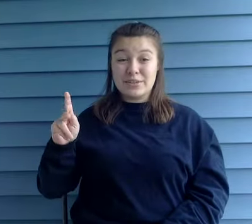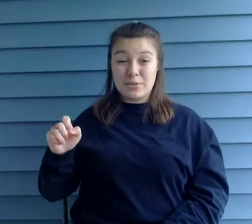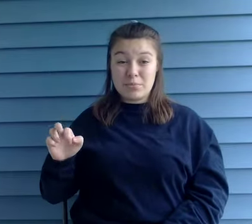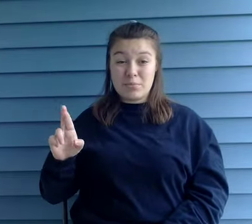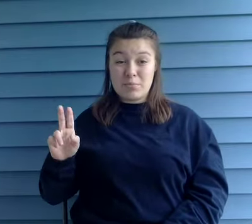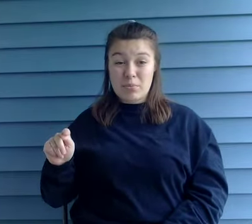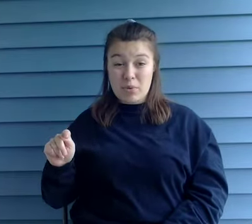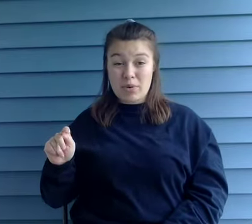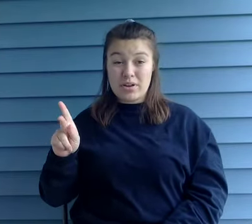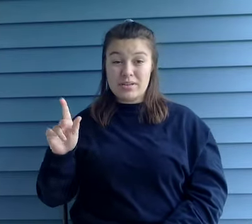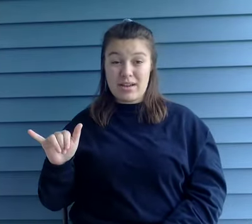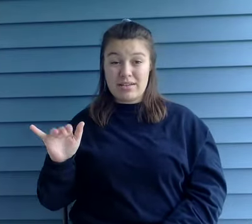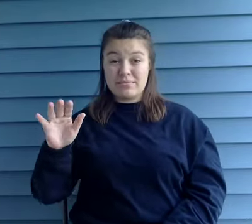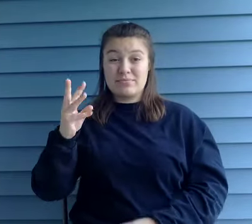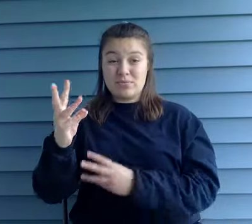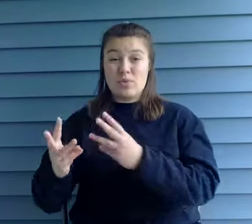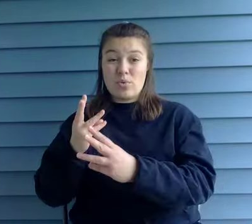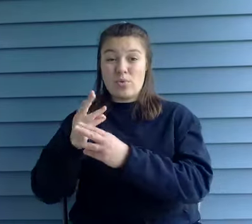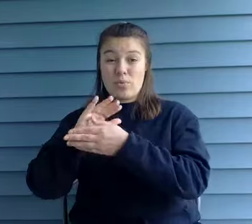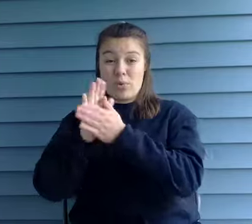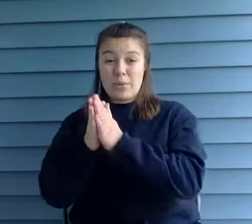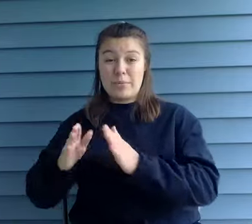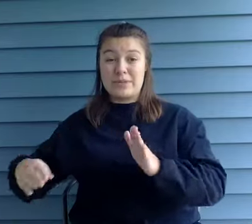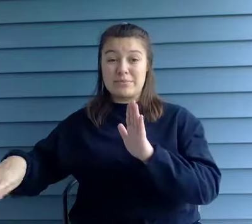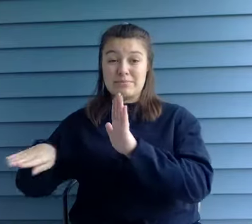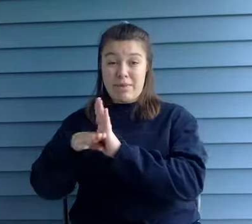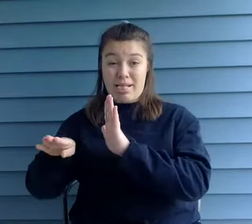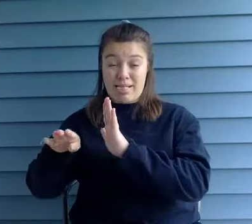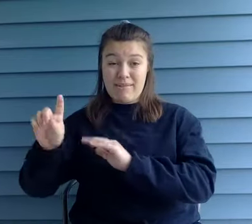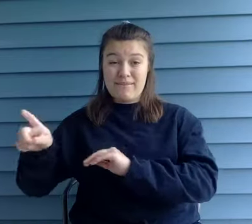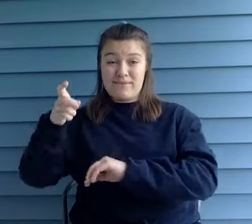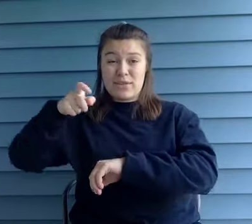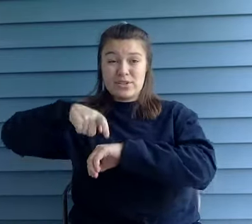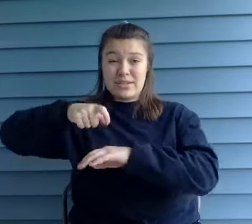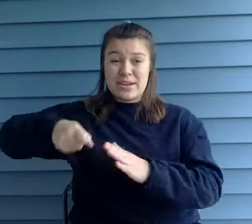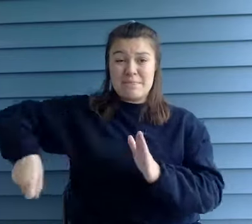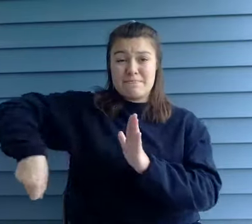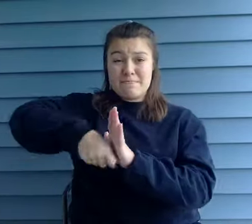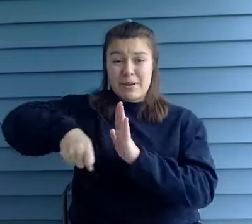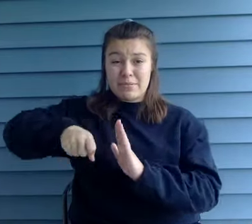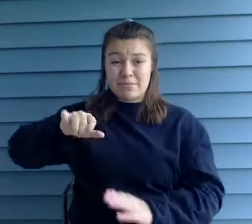on January 1st, 2000. At the time of its debut, it was the largest